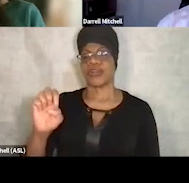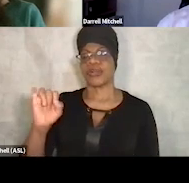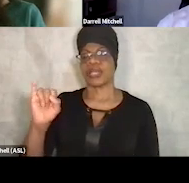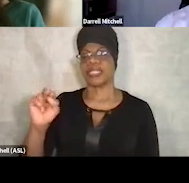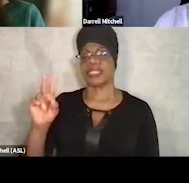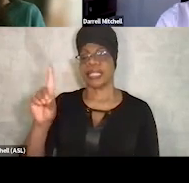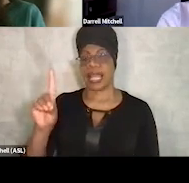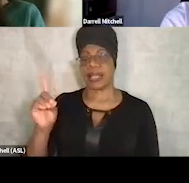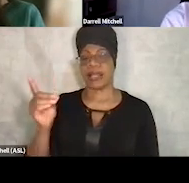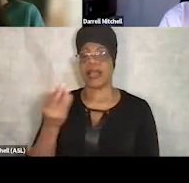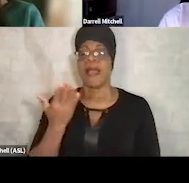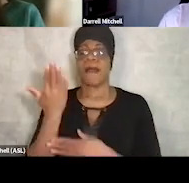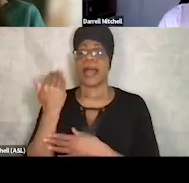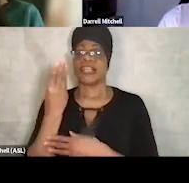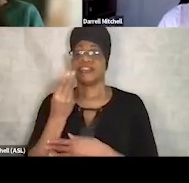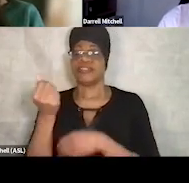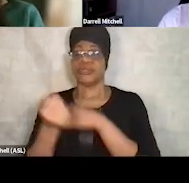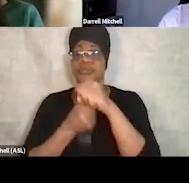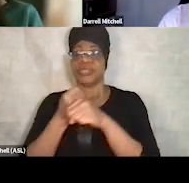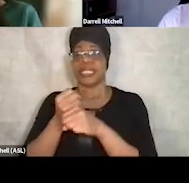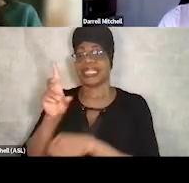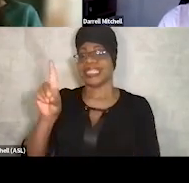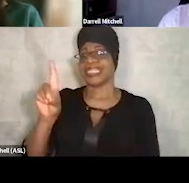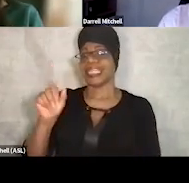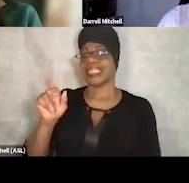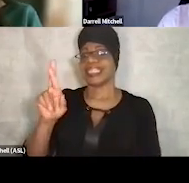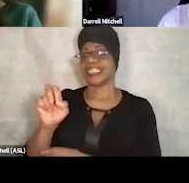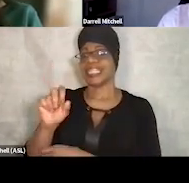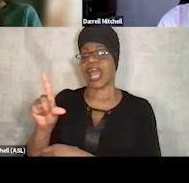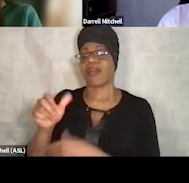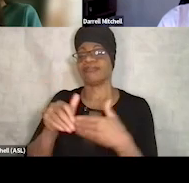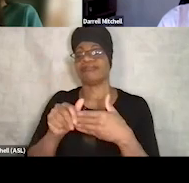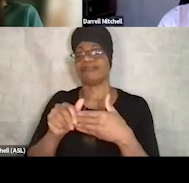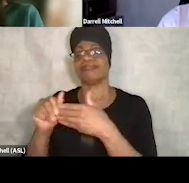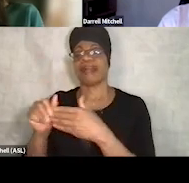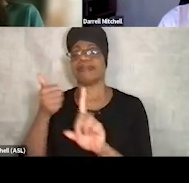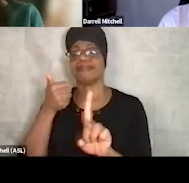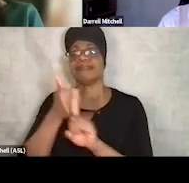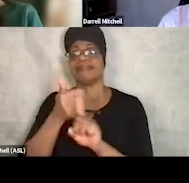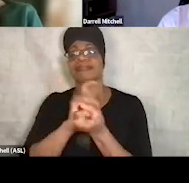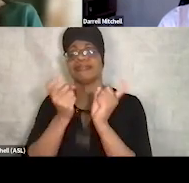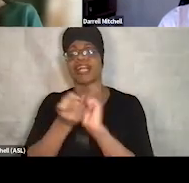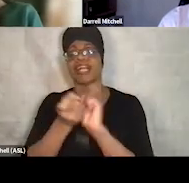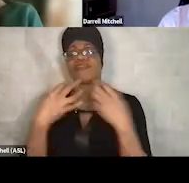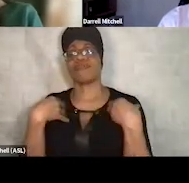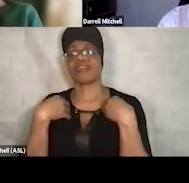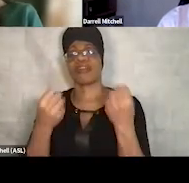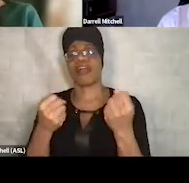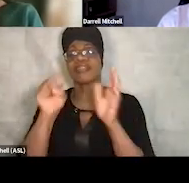Darrell has led and impacted change in the recovery supports field at the state and national levels.